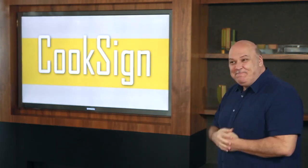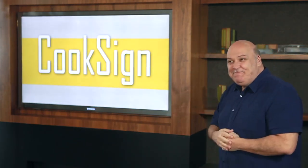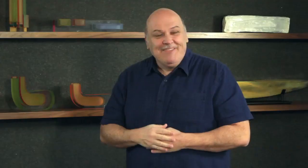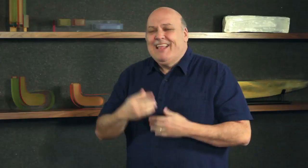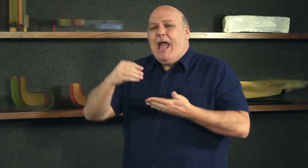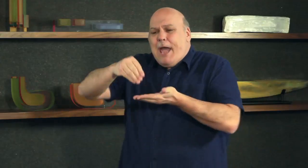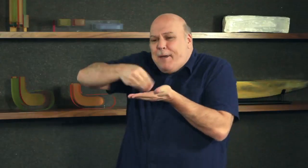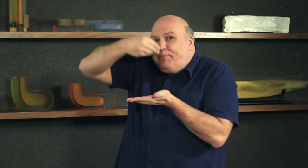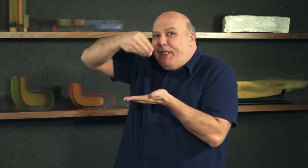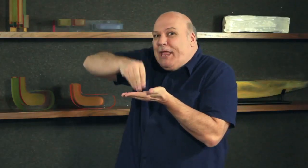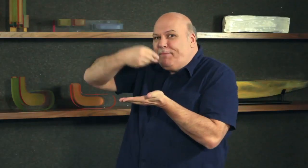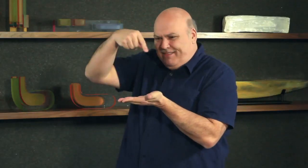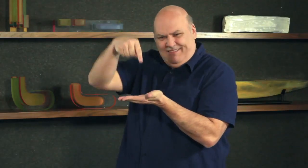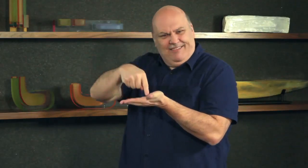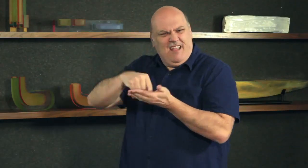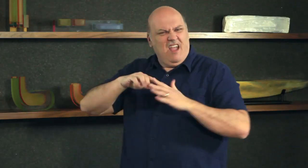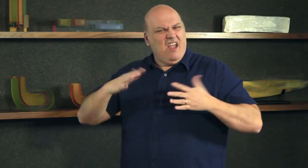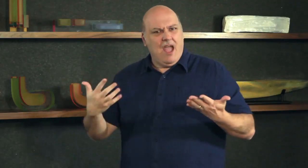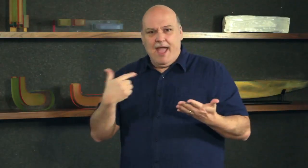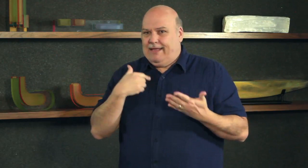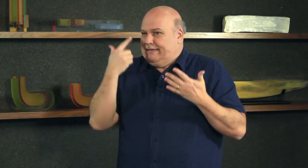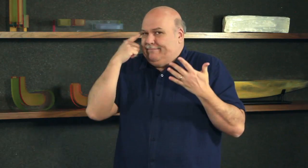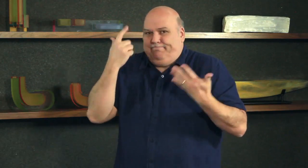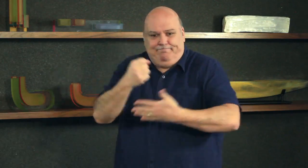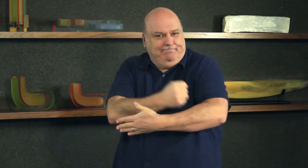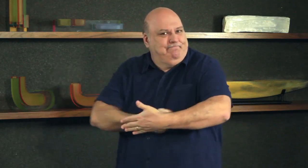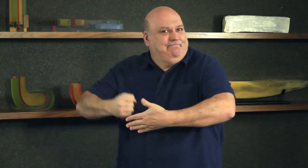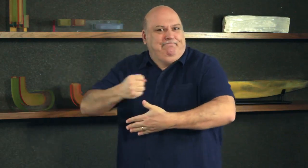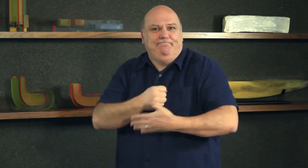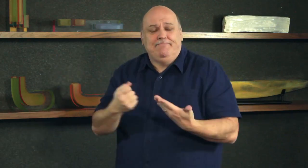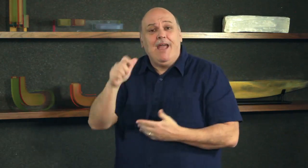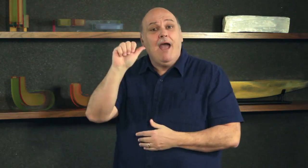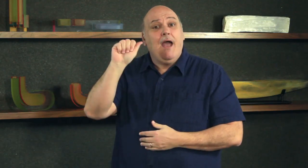East and is excited to show us how